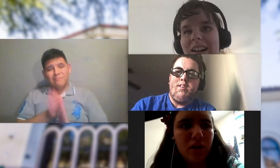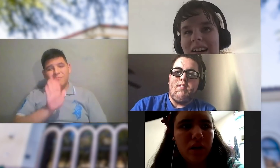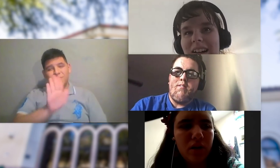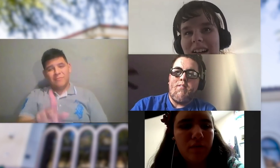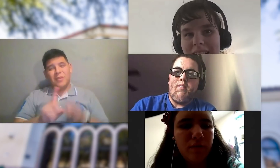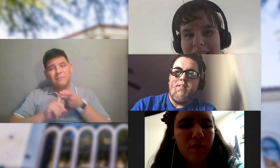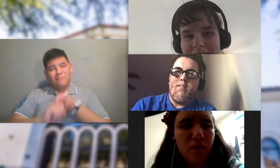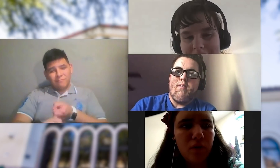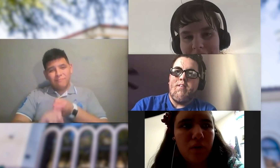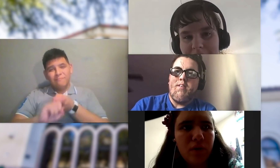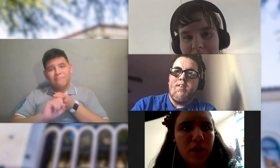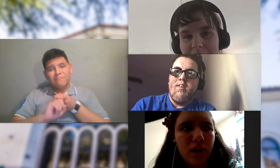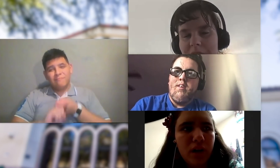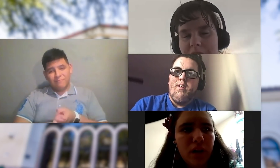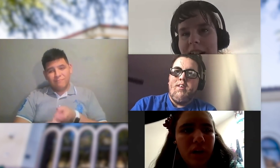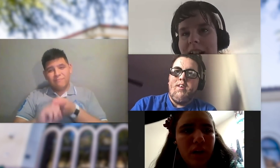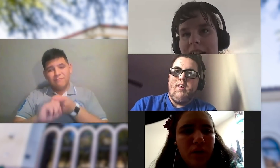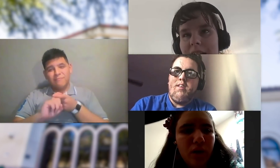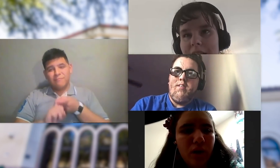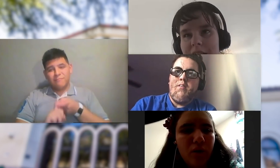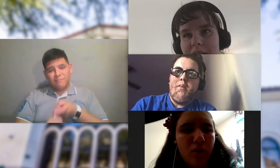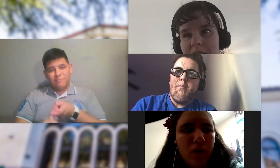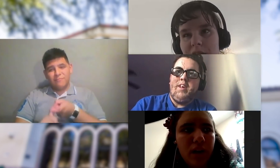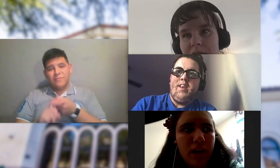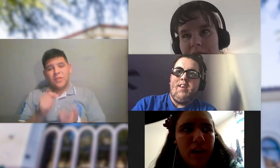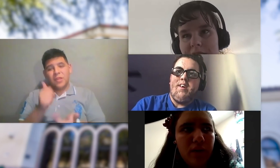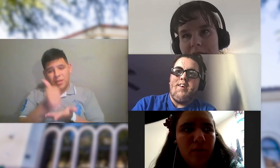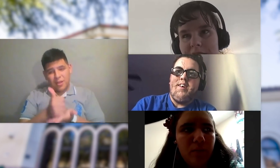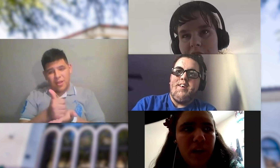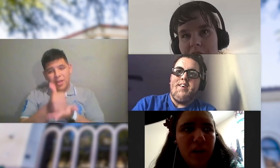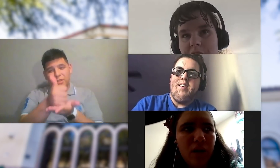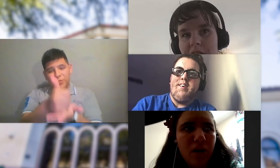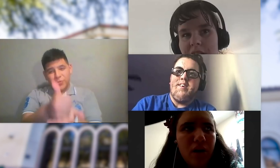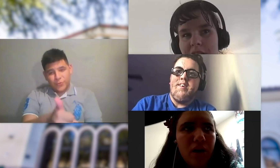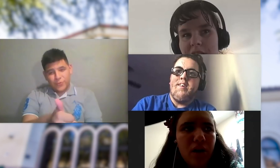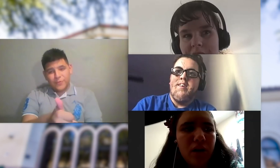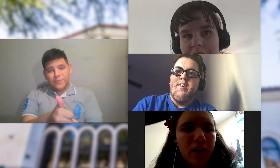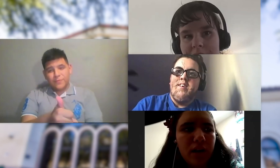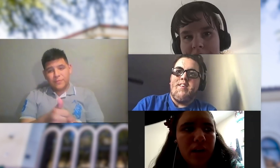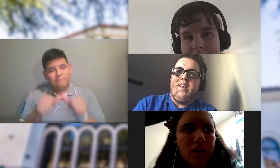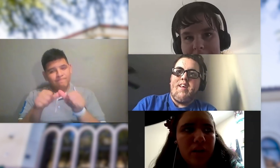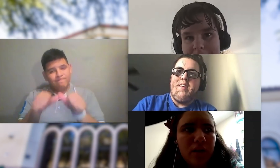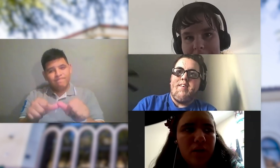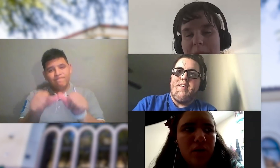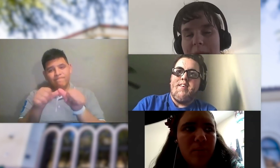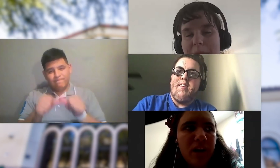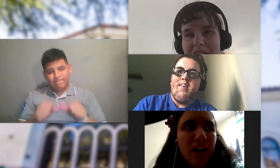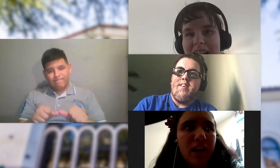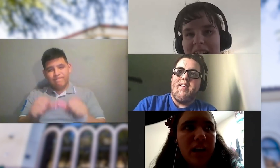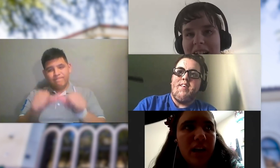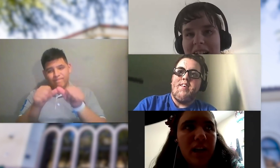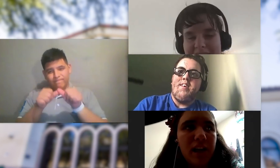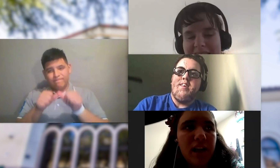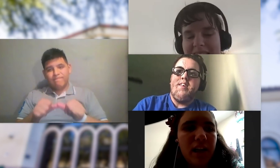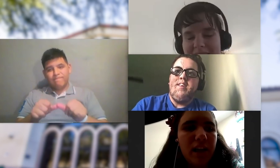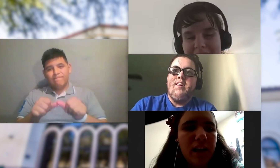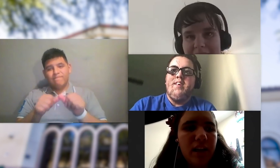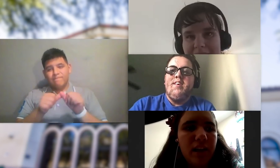FOR IT WON'T BE LONG 'TILL I'M GONNA NEED